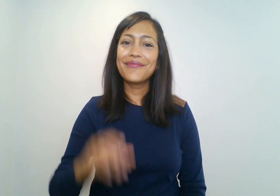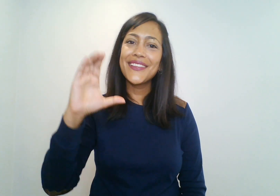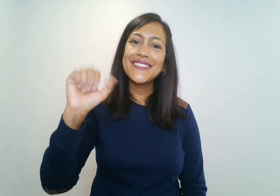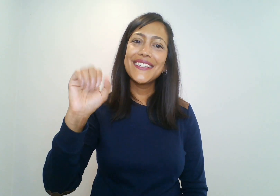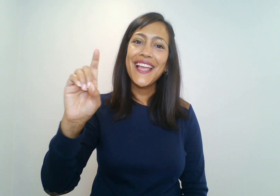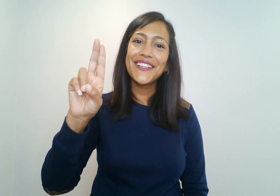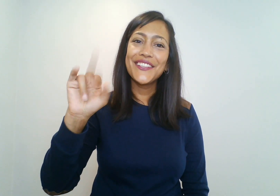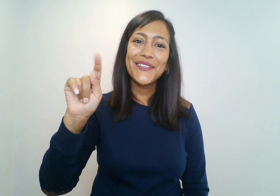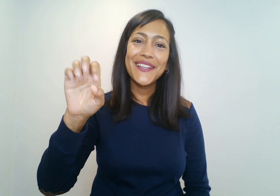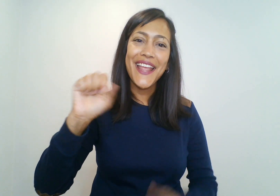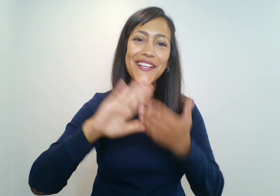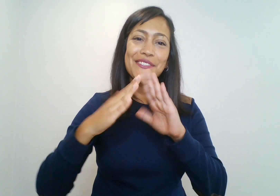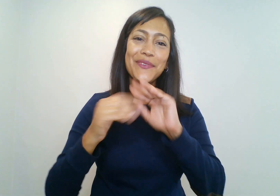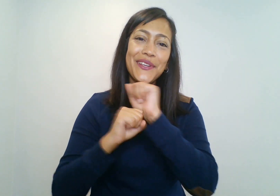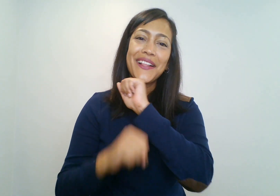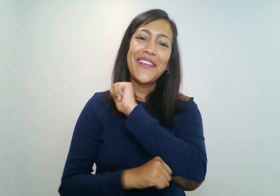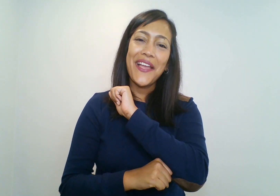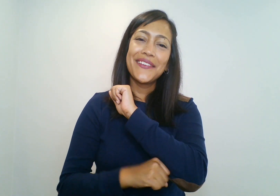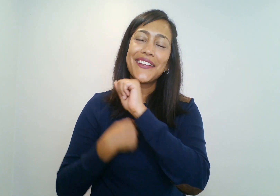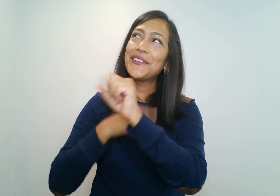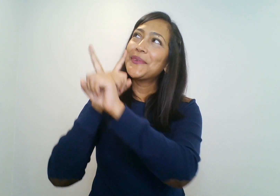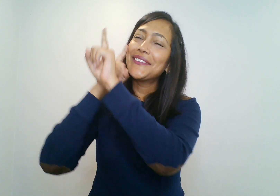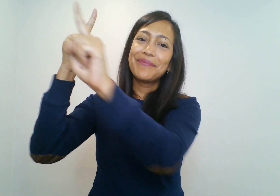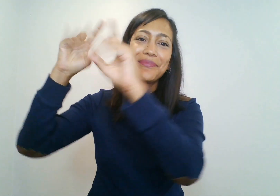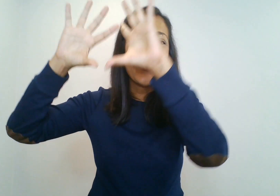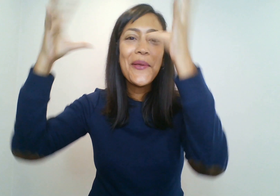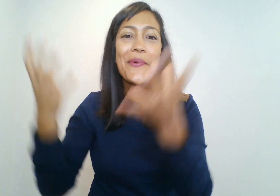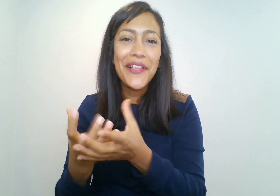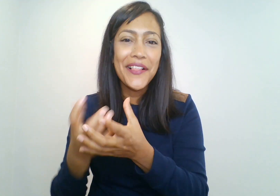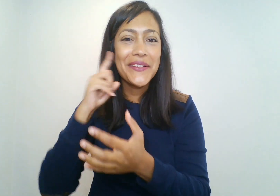CSD Unites Community Foundation believes in a world